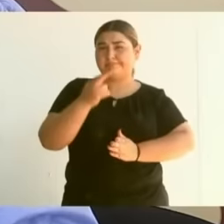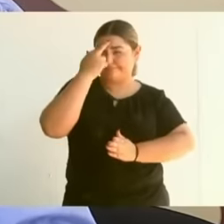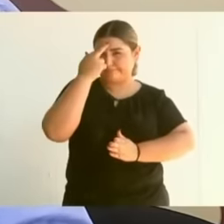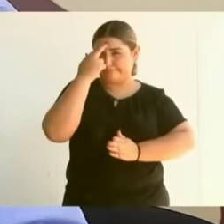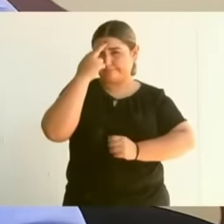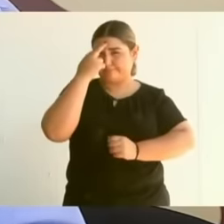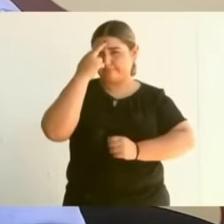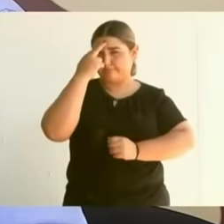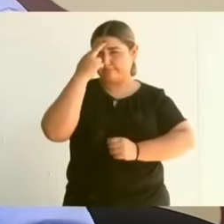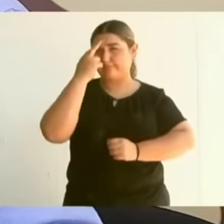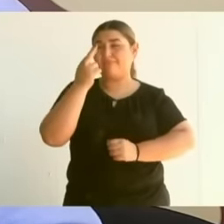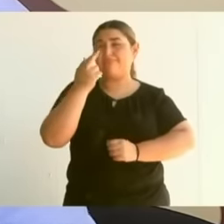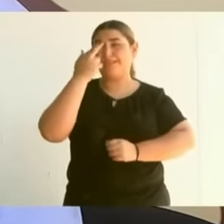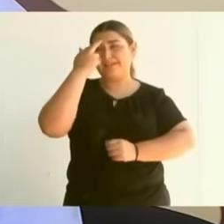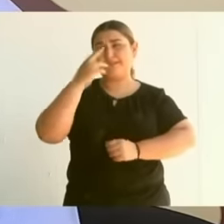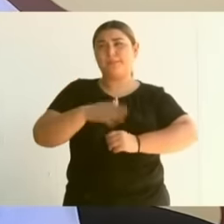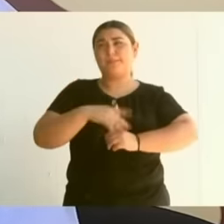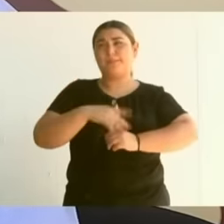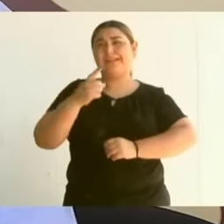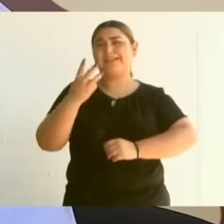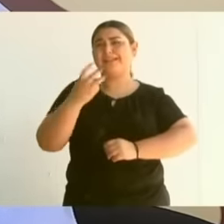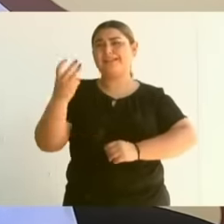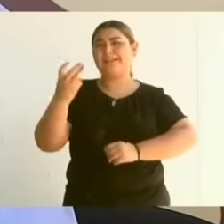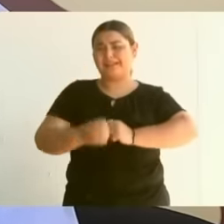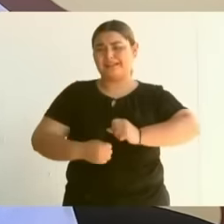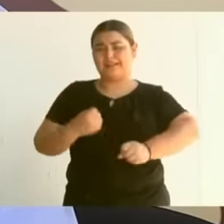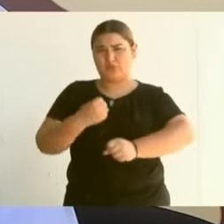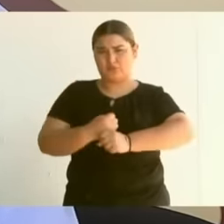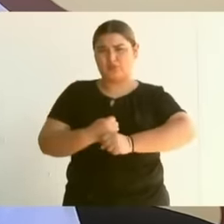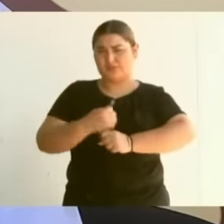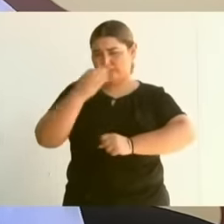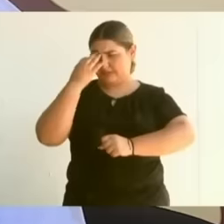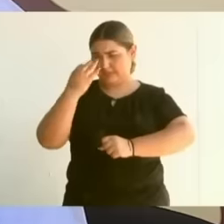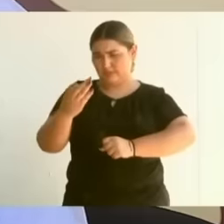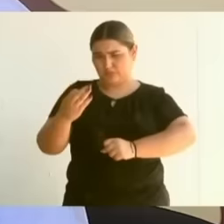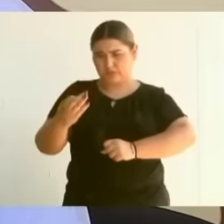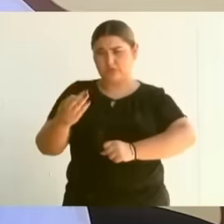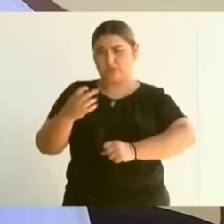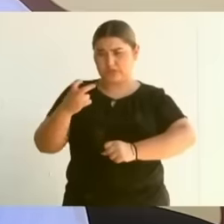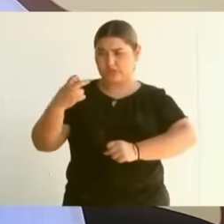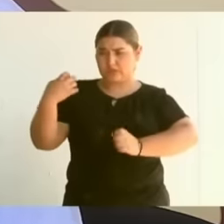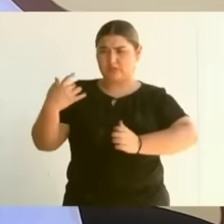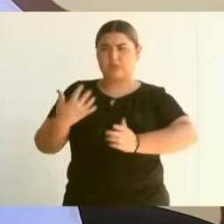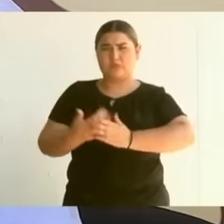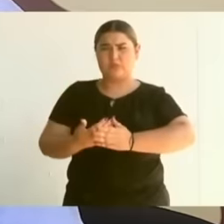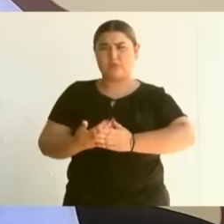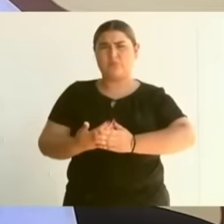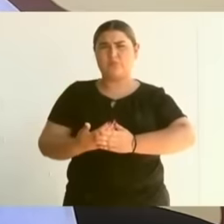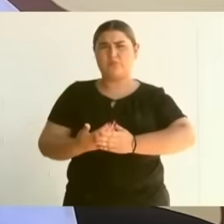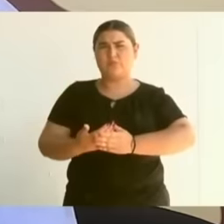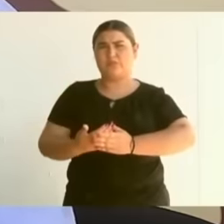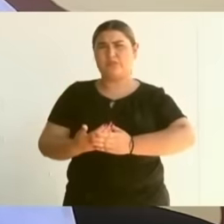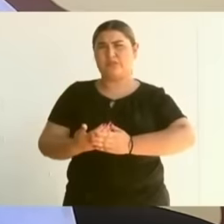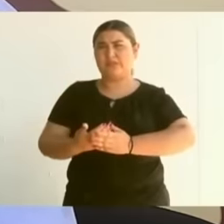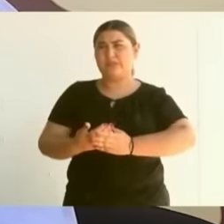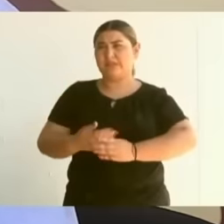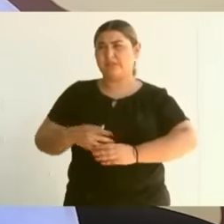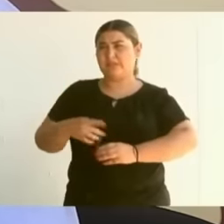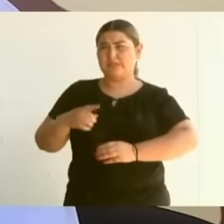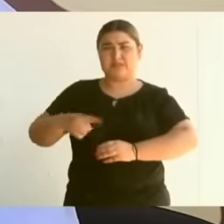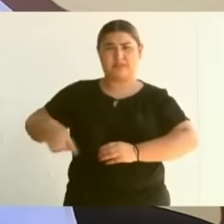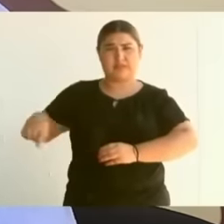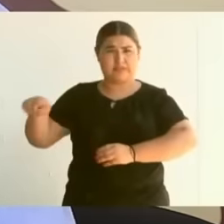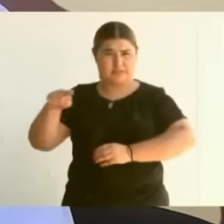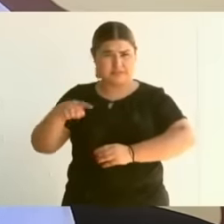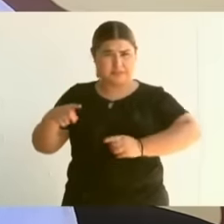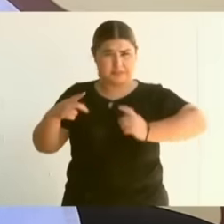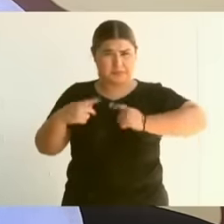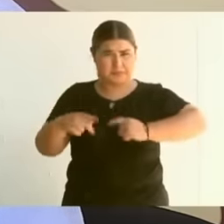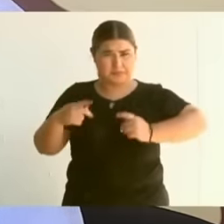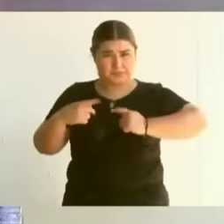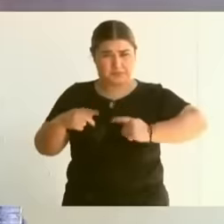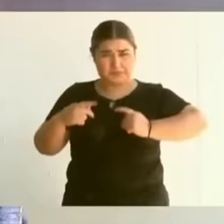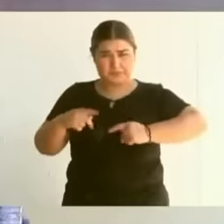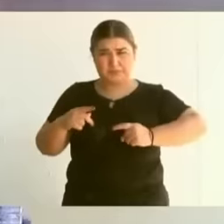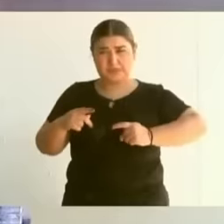during those 300 years of colonial domination, no King deigned to come to Mexico,